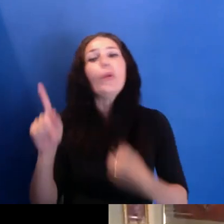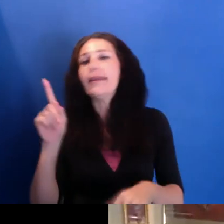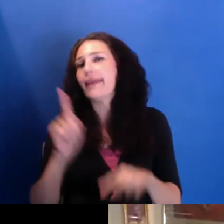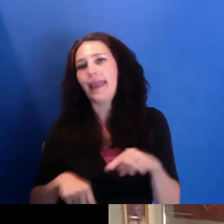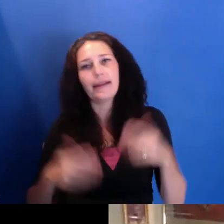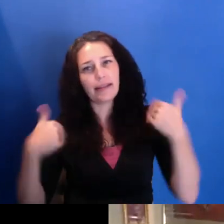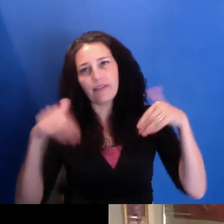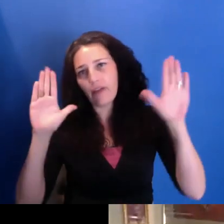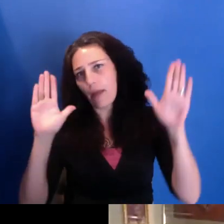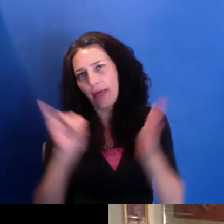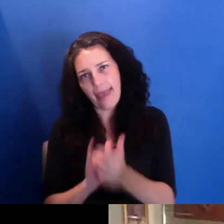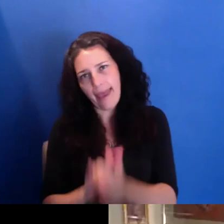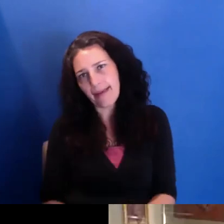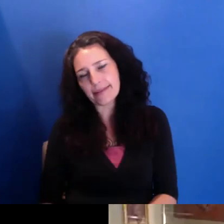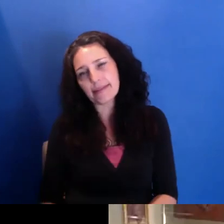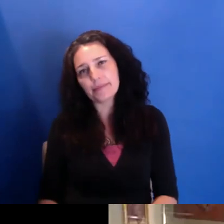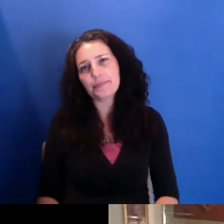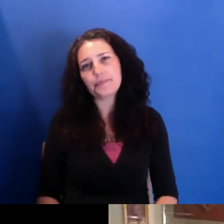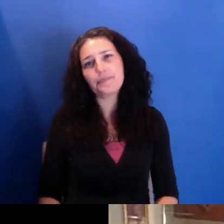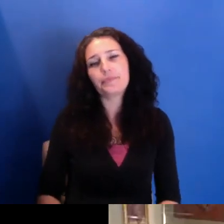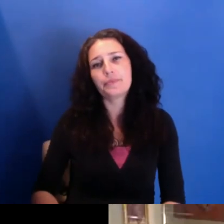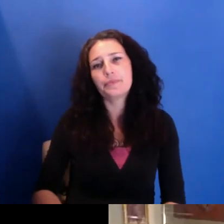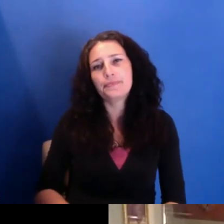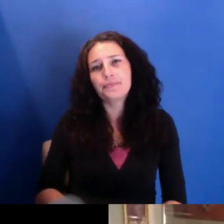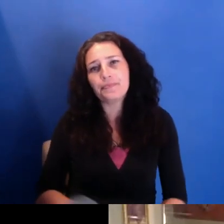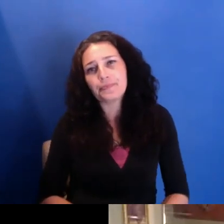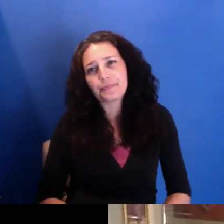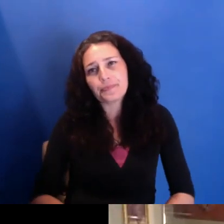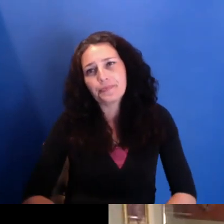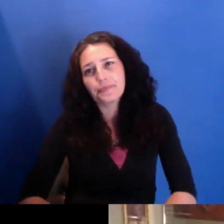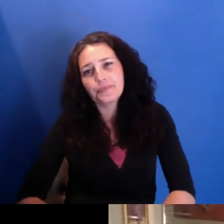And also, you know, looking at social media platforms,